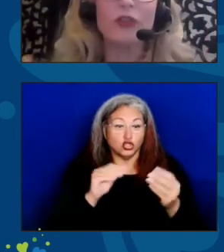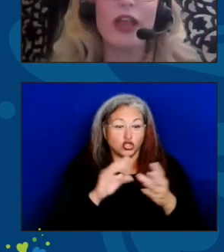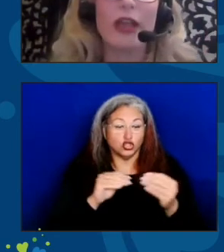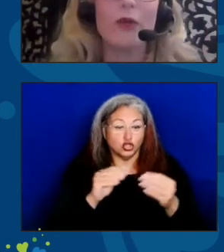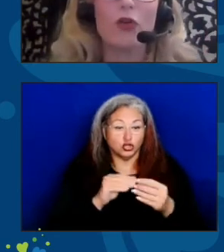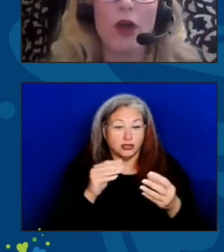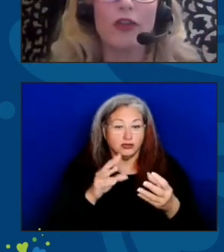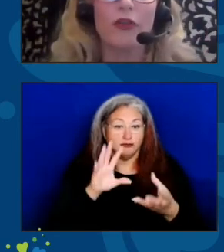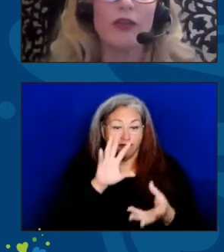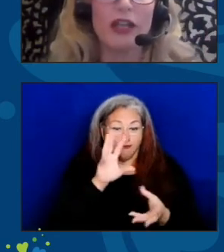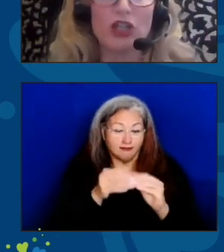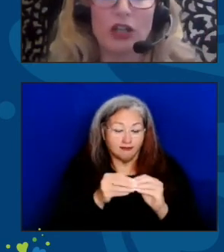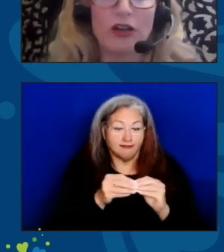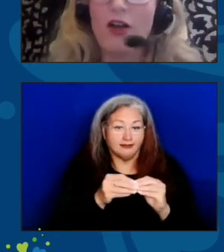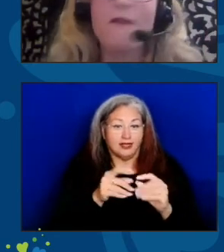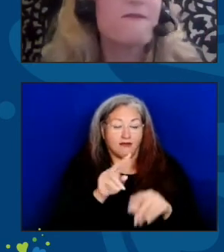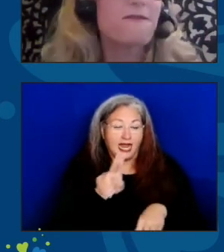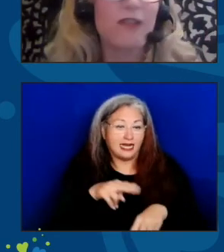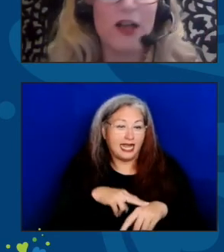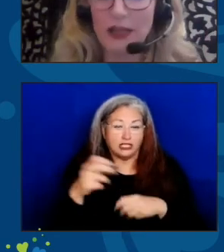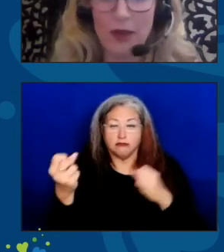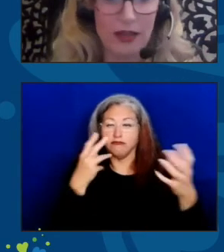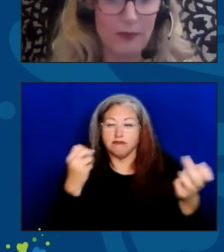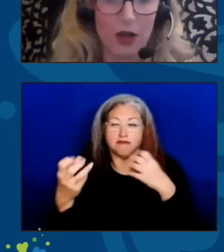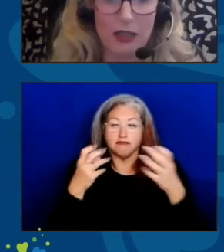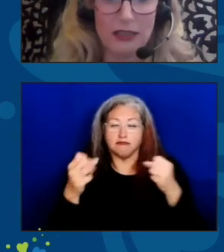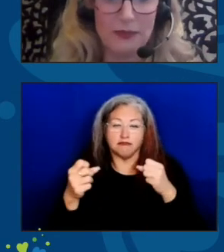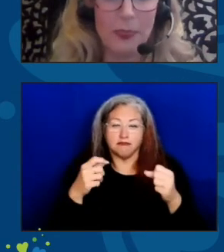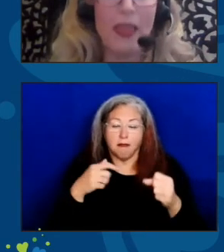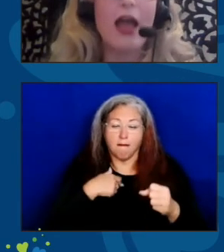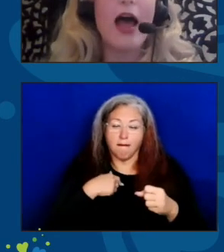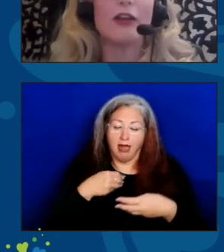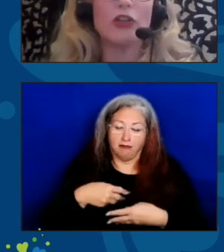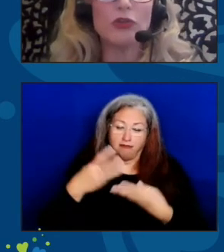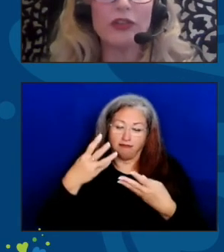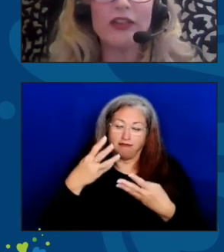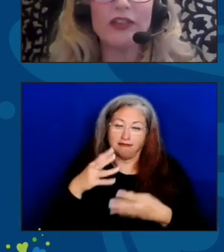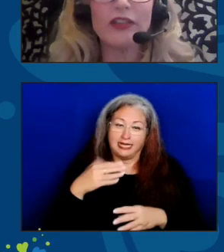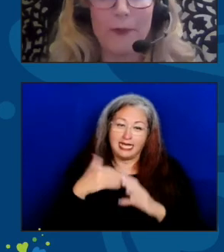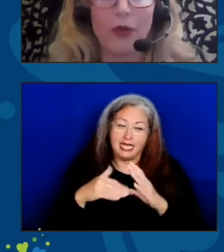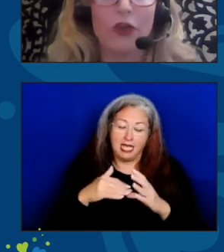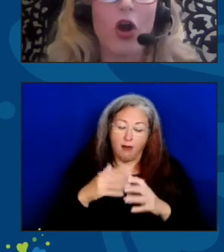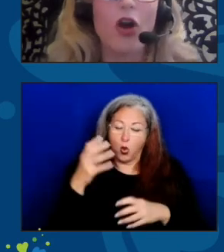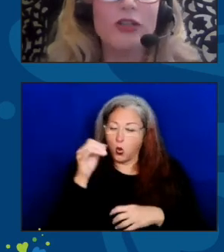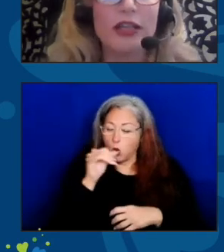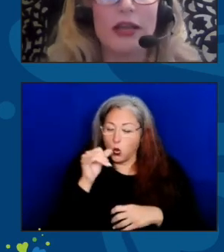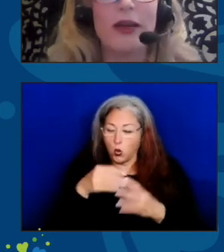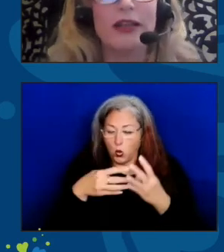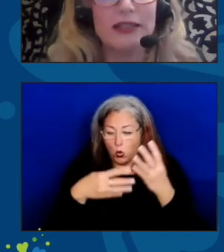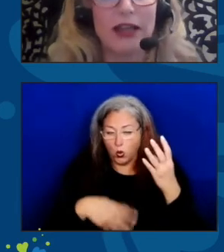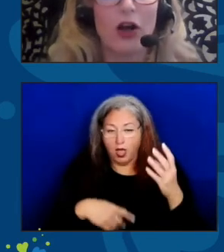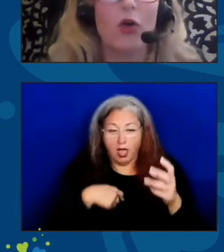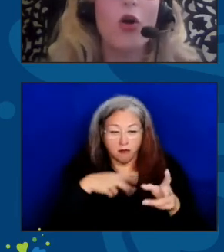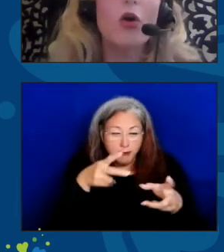came across from the nation flooding my inbox. And using these examples, our team at ACL